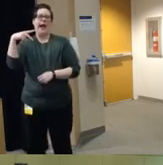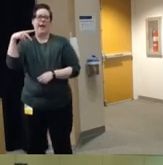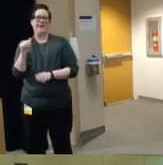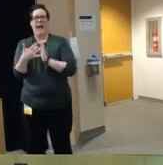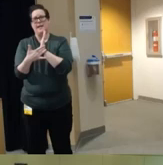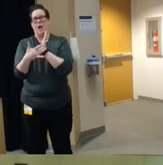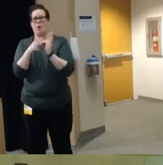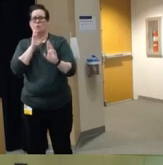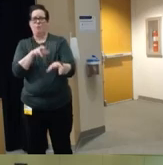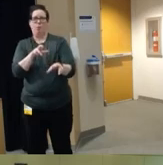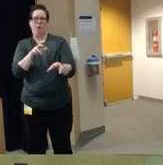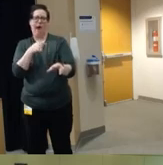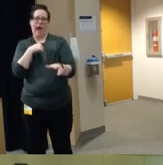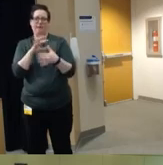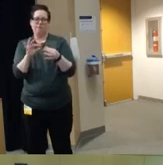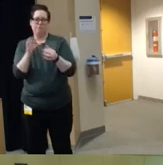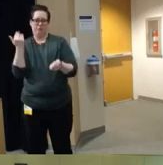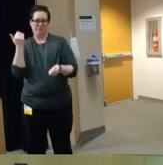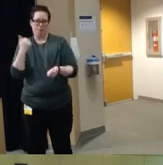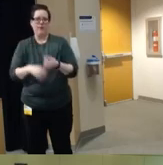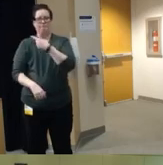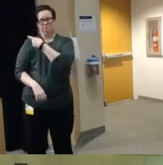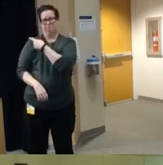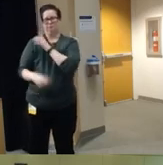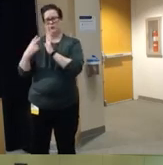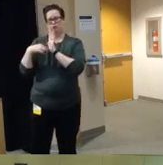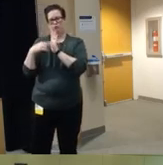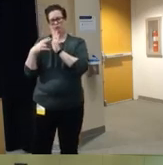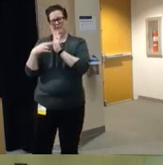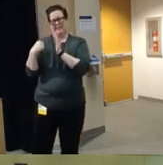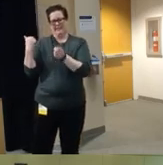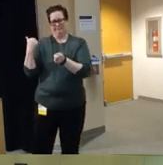report that I referenced earlier uh says these outcomes are not inevitable um these sobering